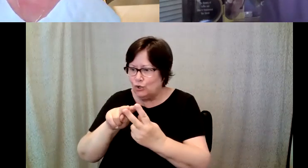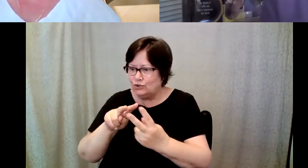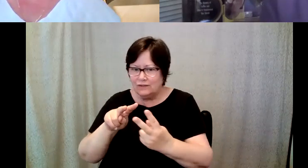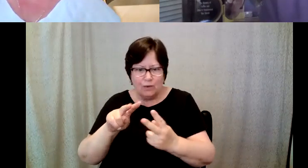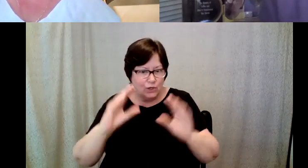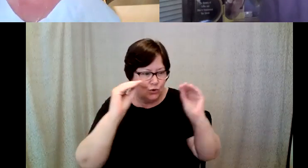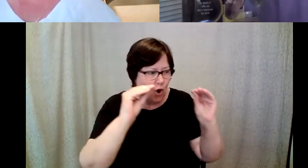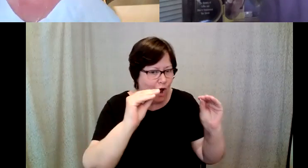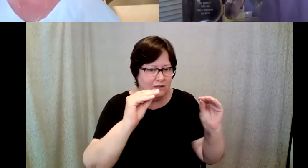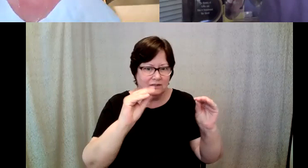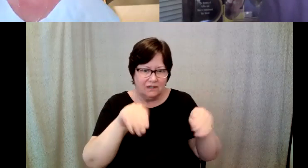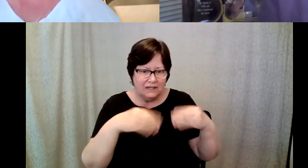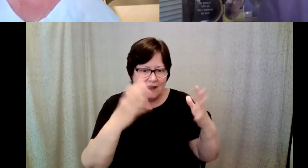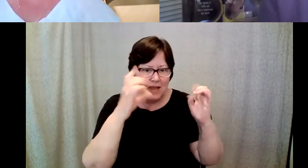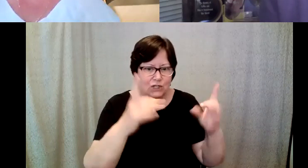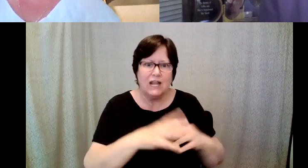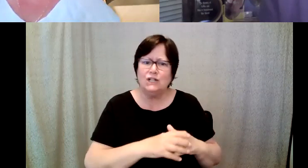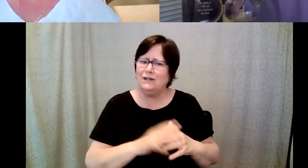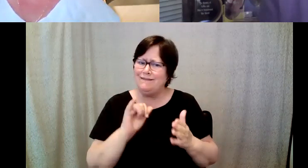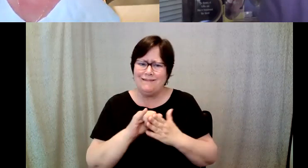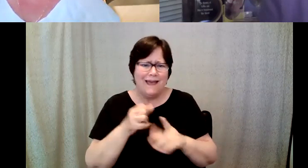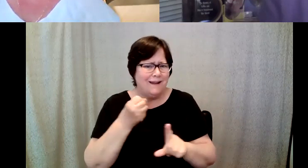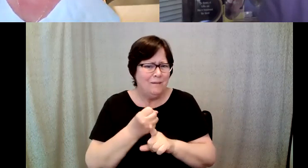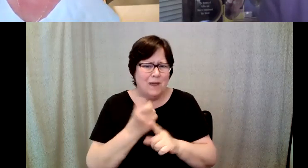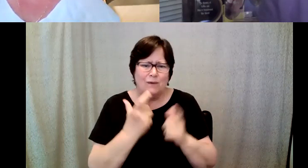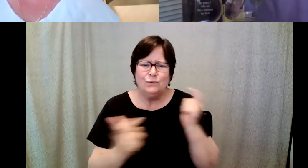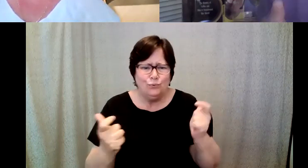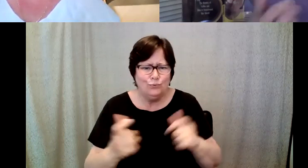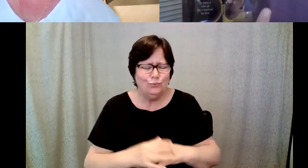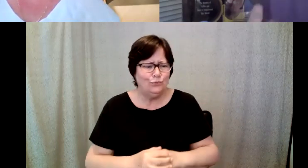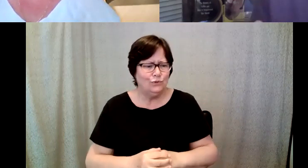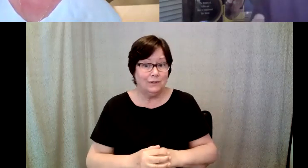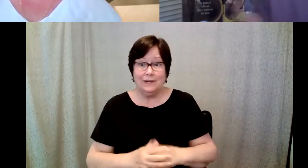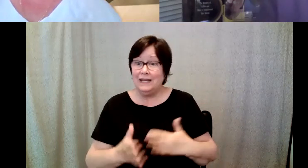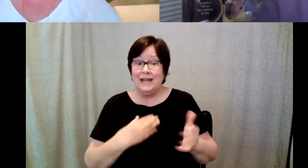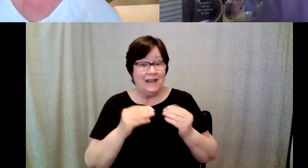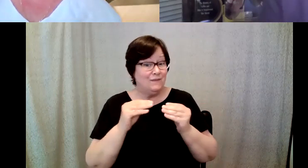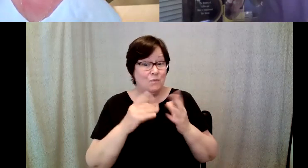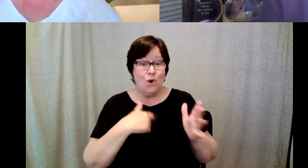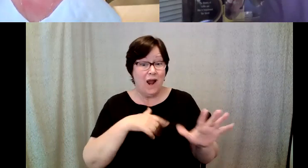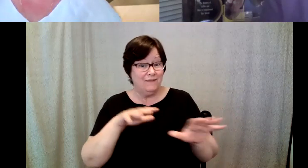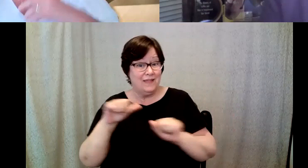D. Major Cohen: That it had an impact and even more I'm gone, but I know that impact